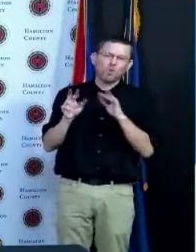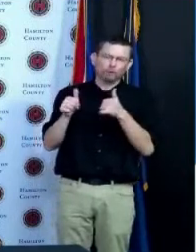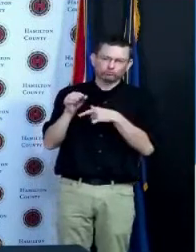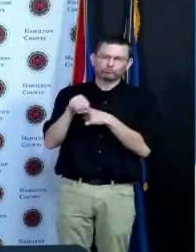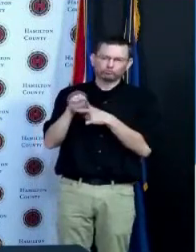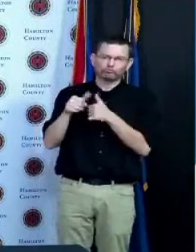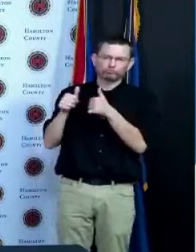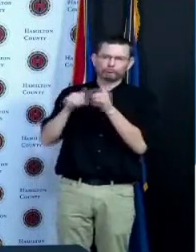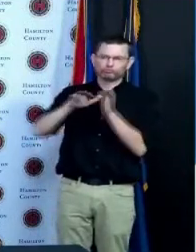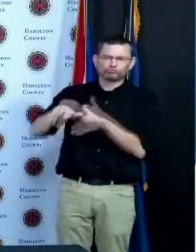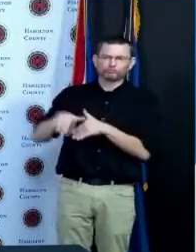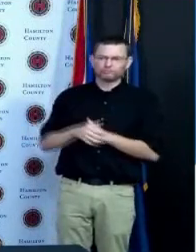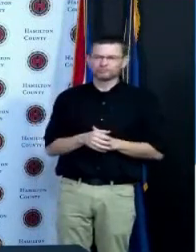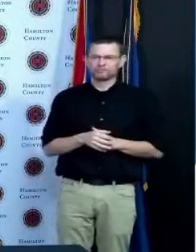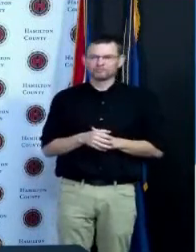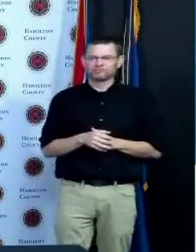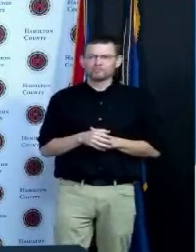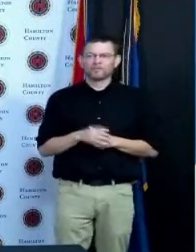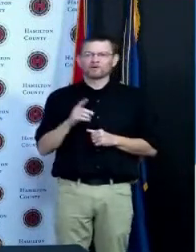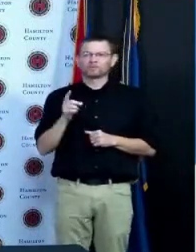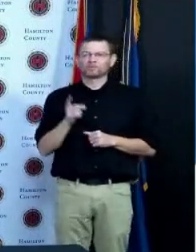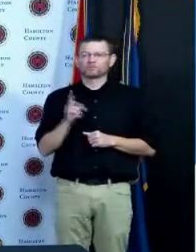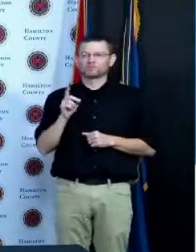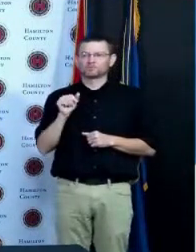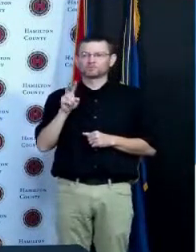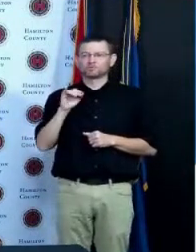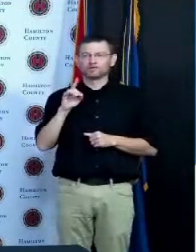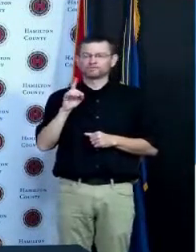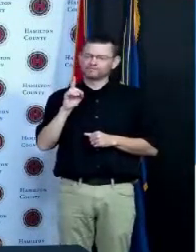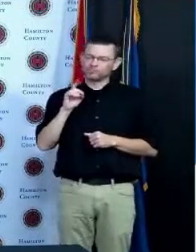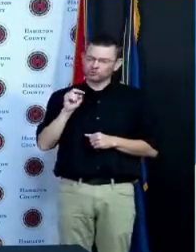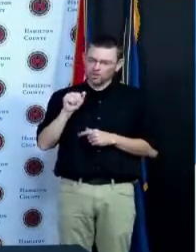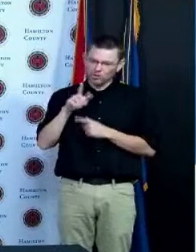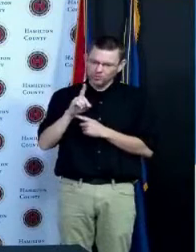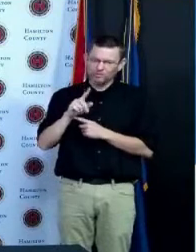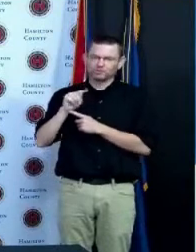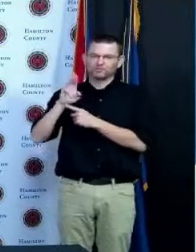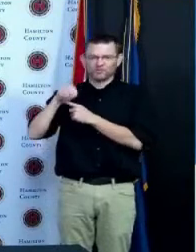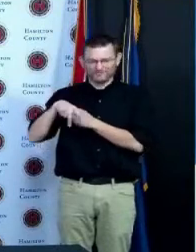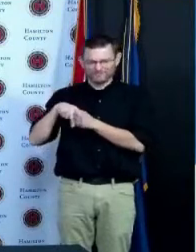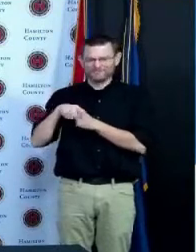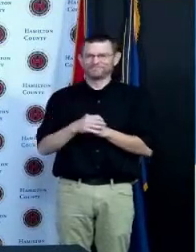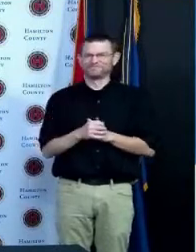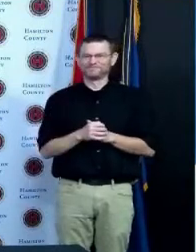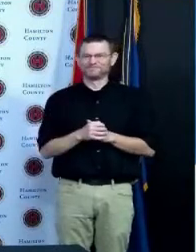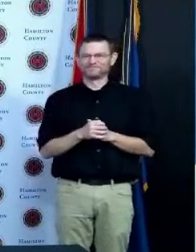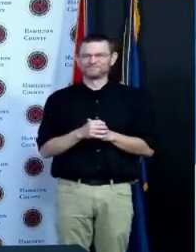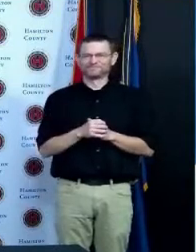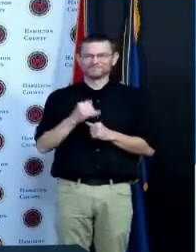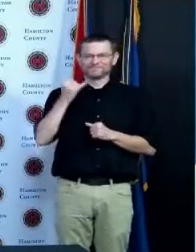a Democrat to do something Donald Trump do this Democrats viscerally would say I'm not doing it